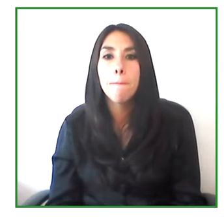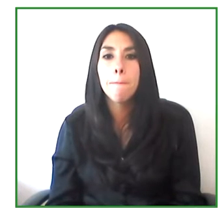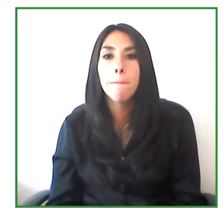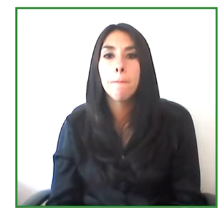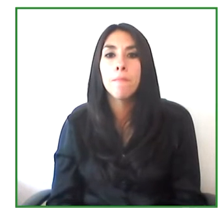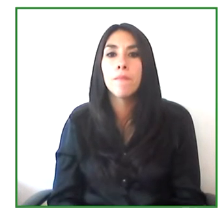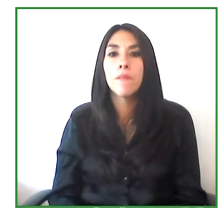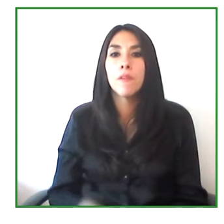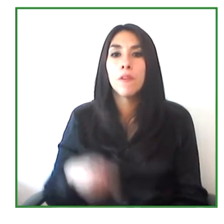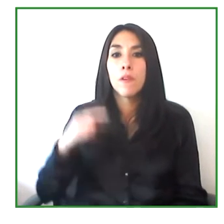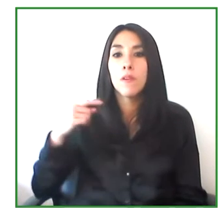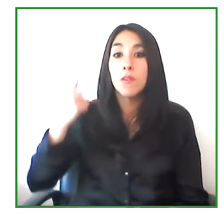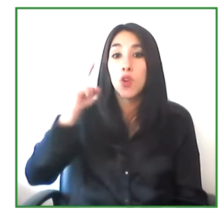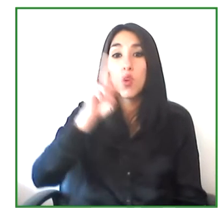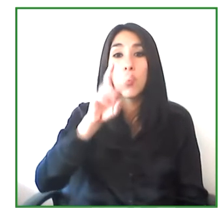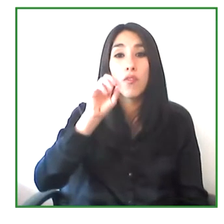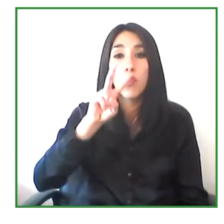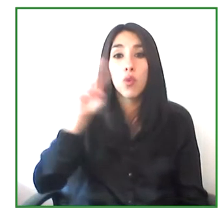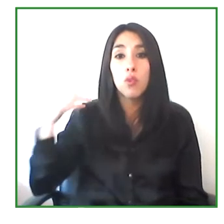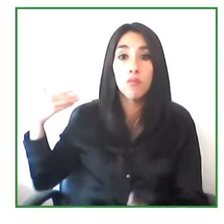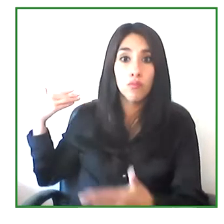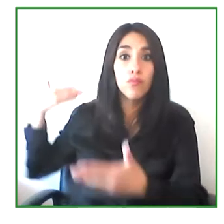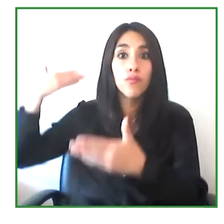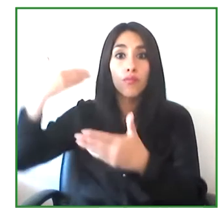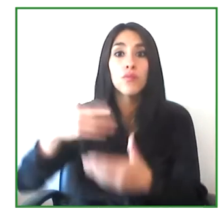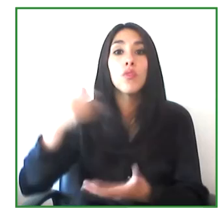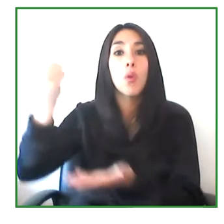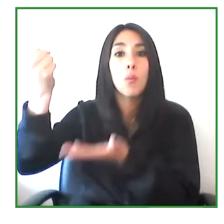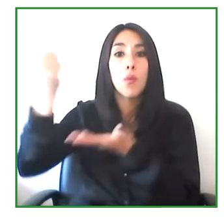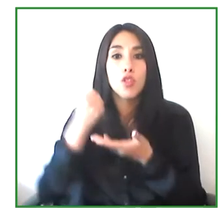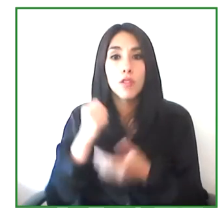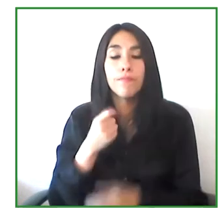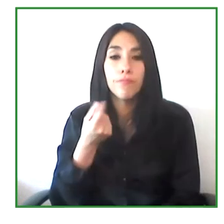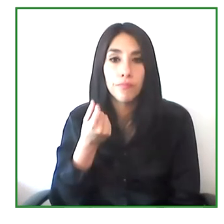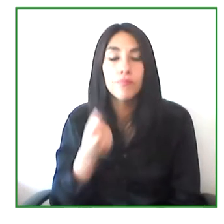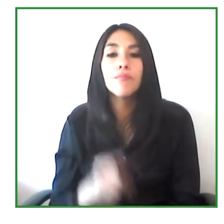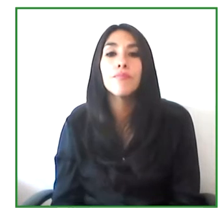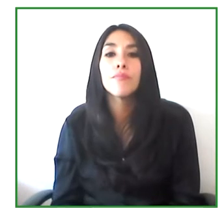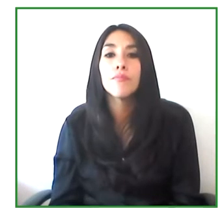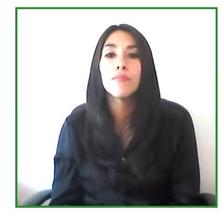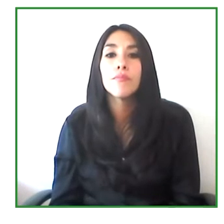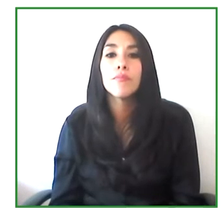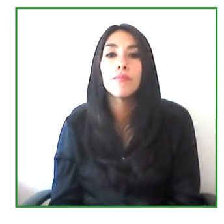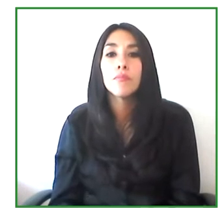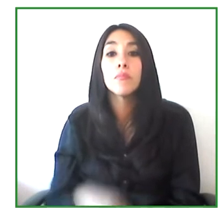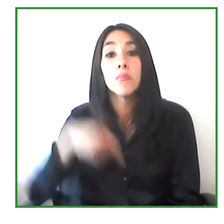So when ICT ministry finally began to allocate resources